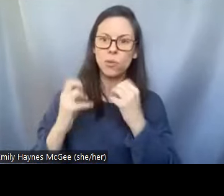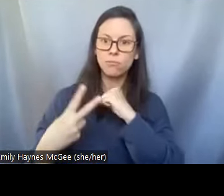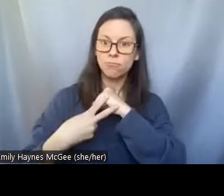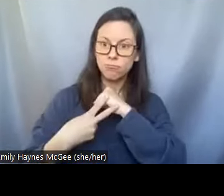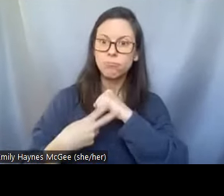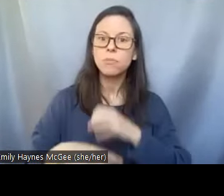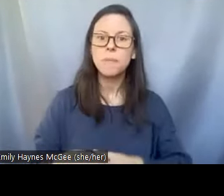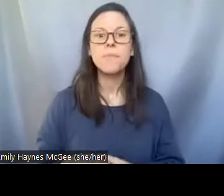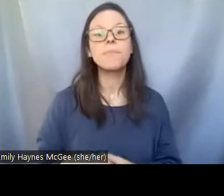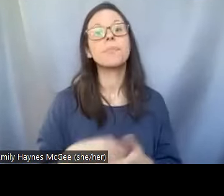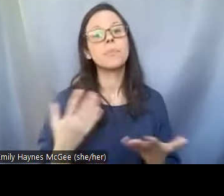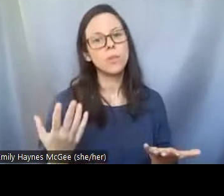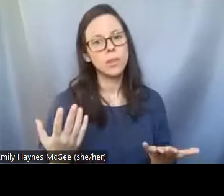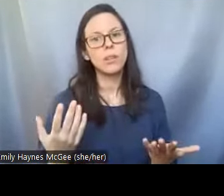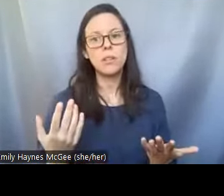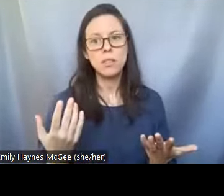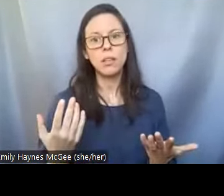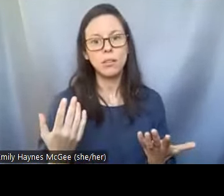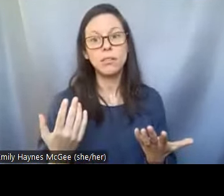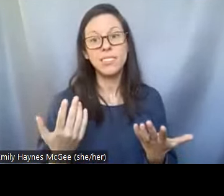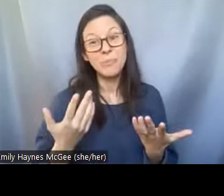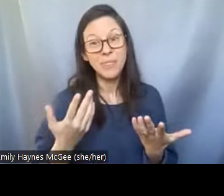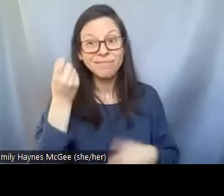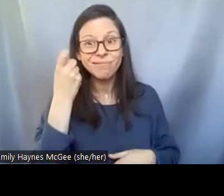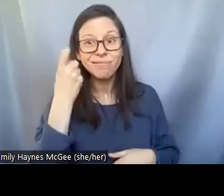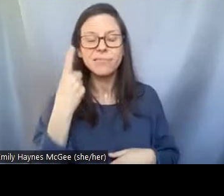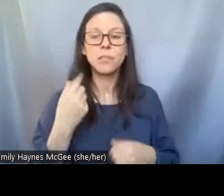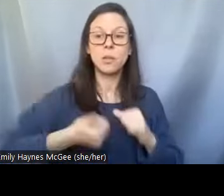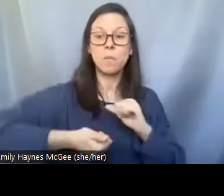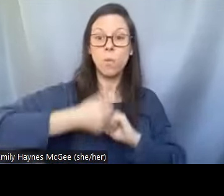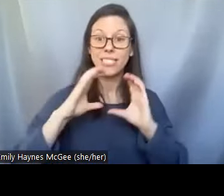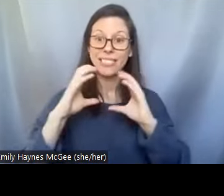that we have tried to solve is that most of the cells we're trying to preserve are mammalian